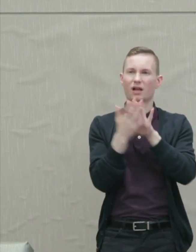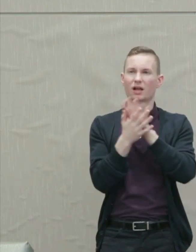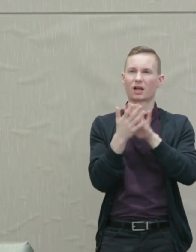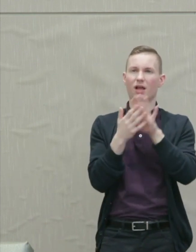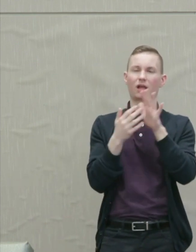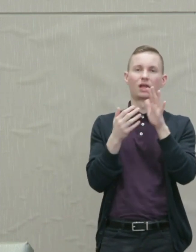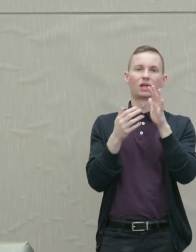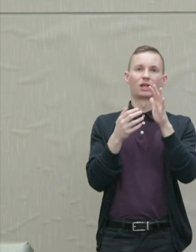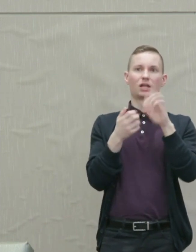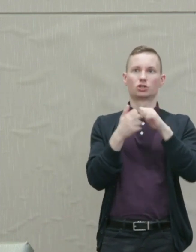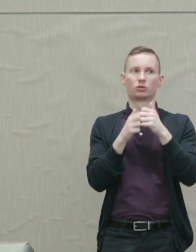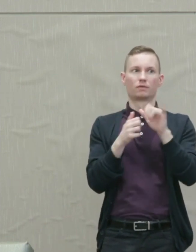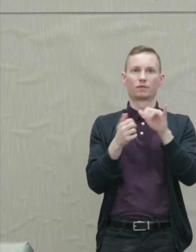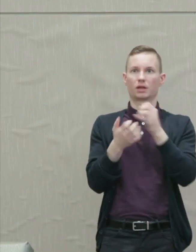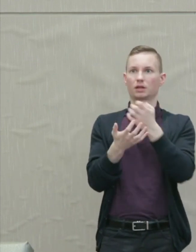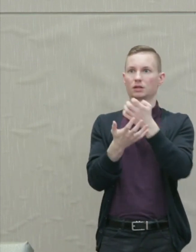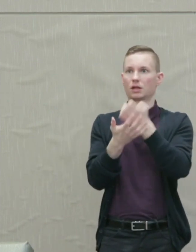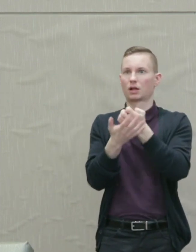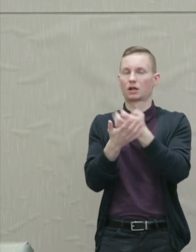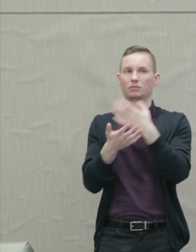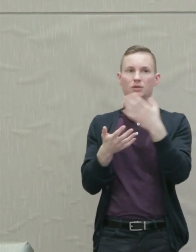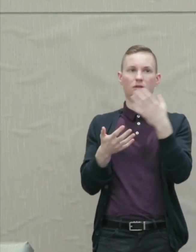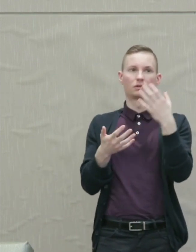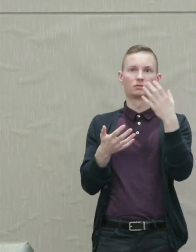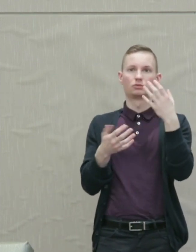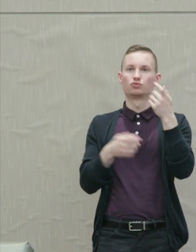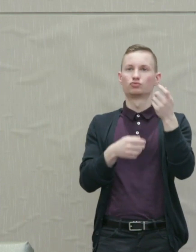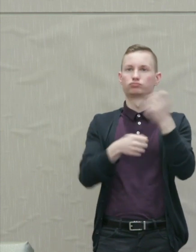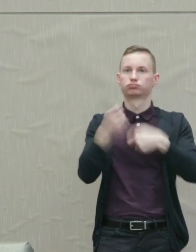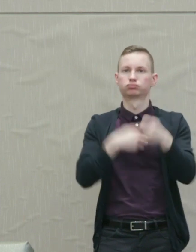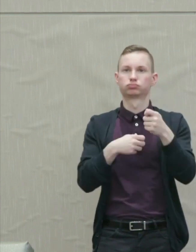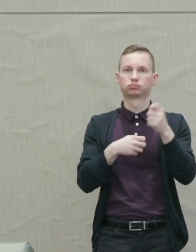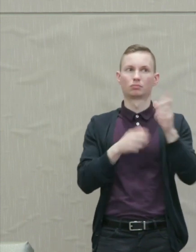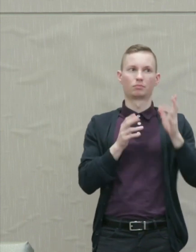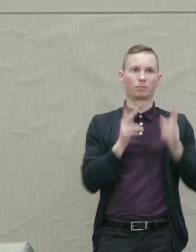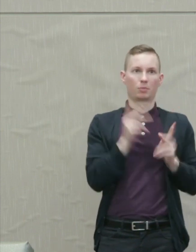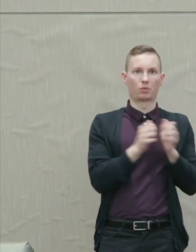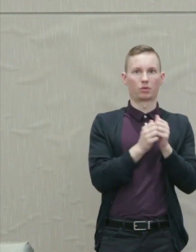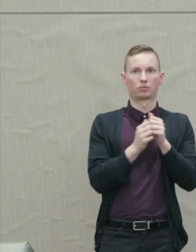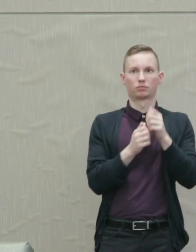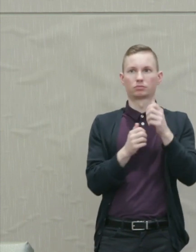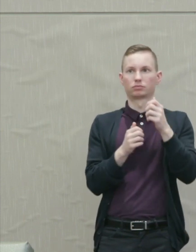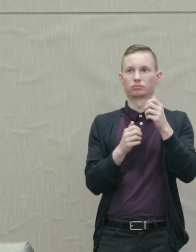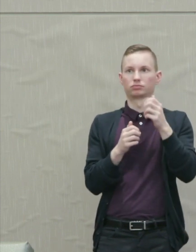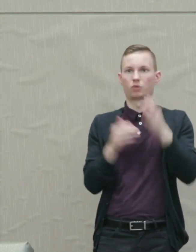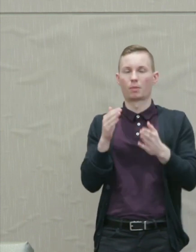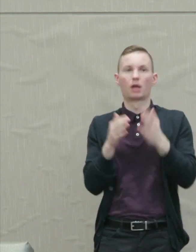to manage, outsourcing, and automation to reconcile with our fellow citizens' welfare.